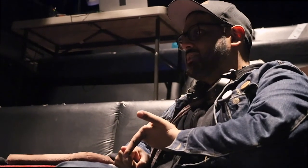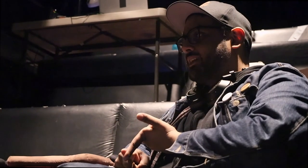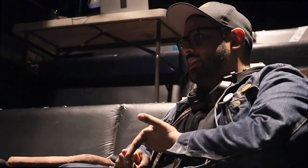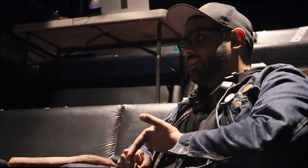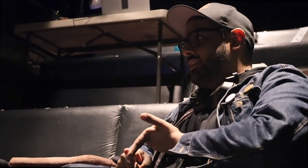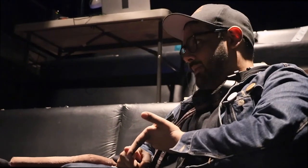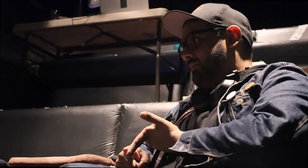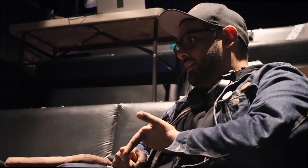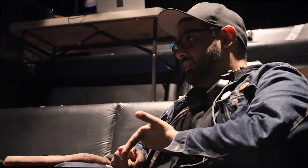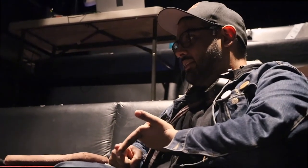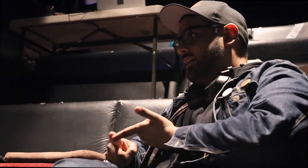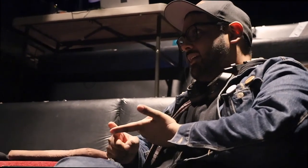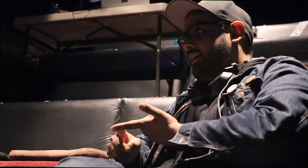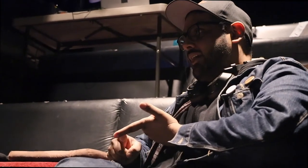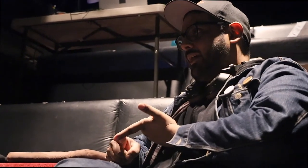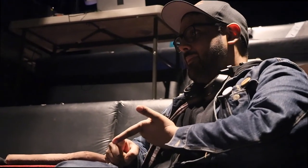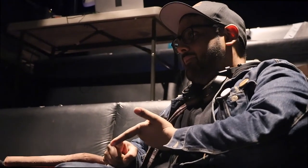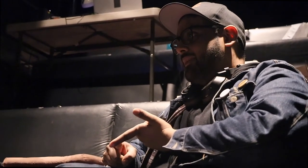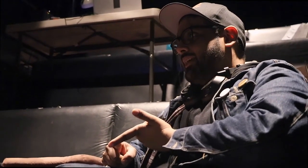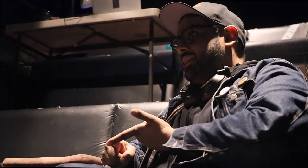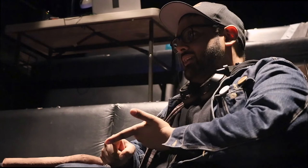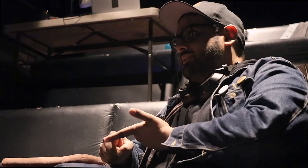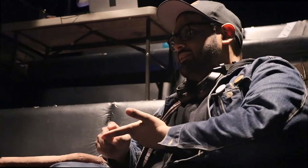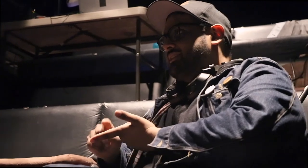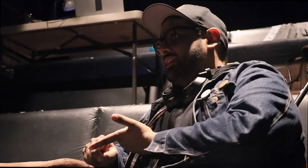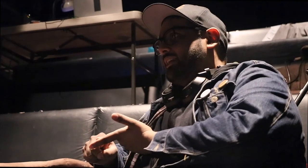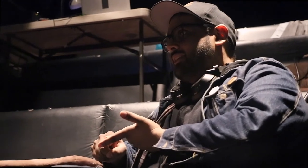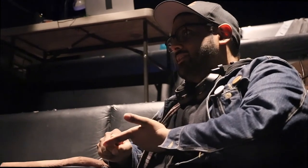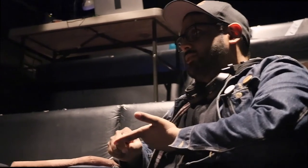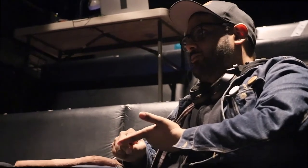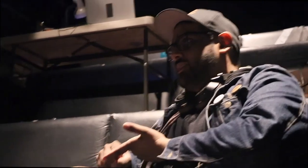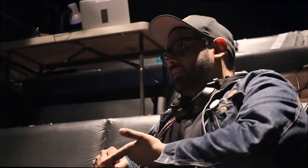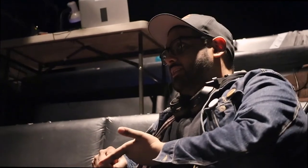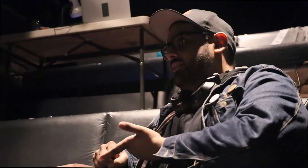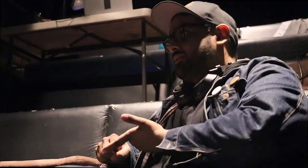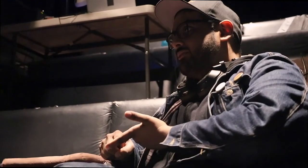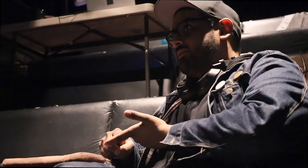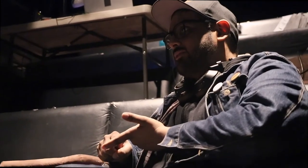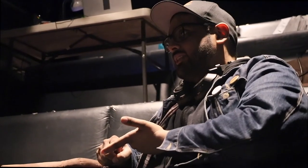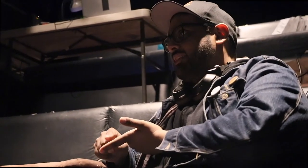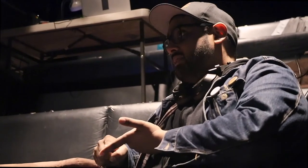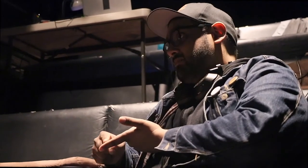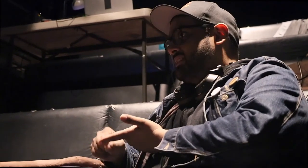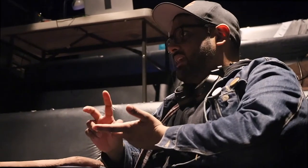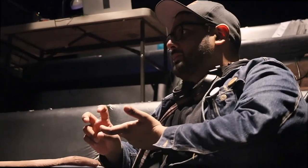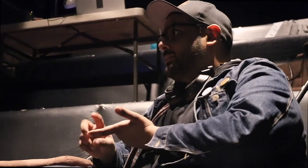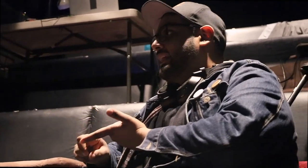text can't keep up with. So seeing you be, for lack of a, well disabled by